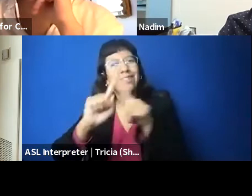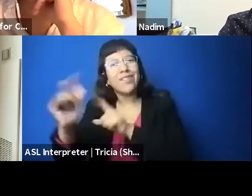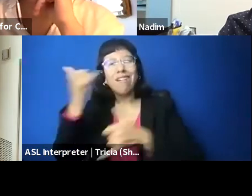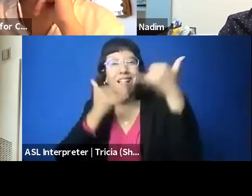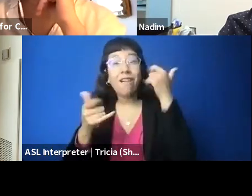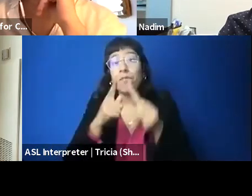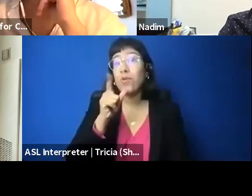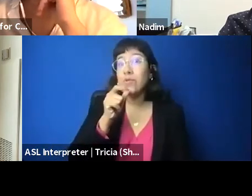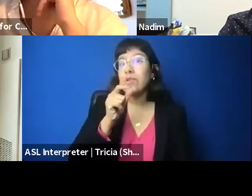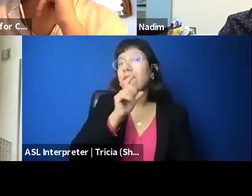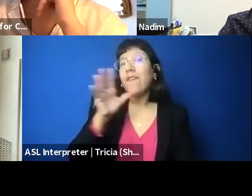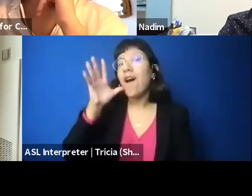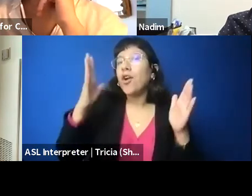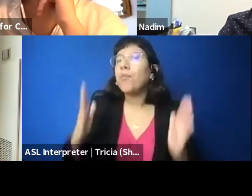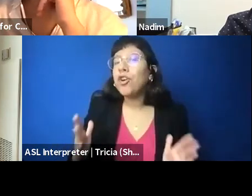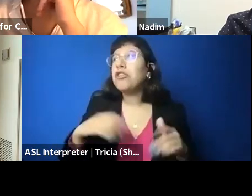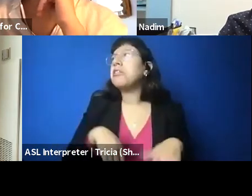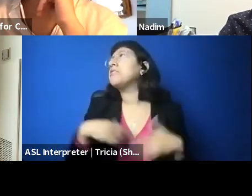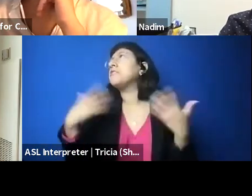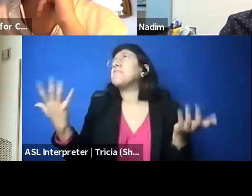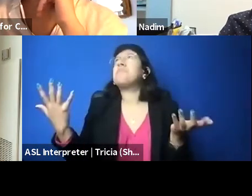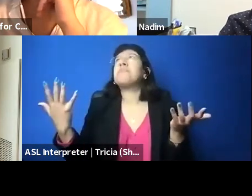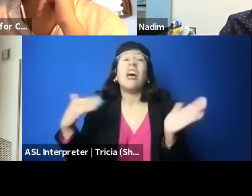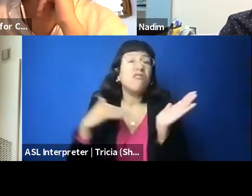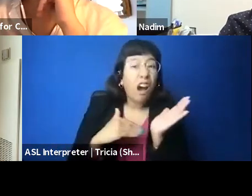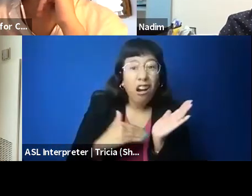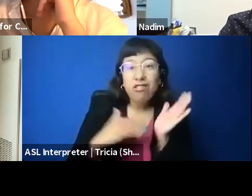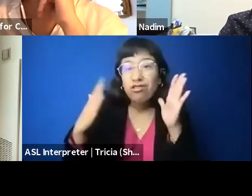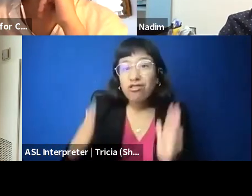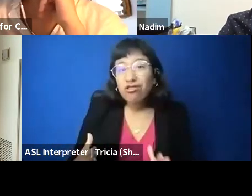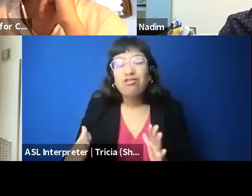from, you know, doctors and healthcare workers, you know,